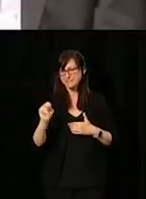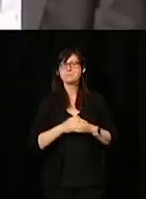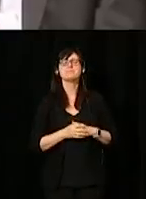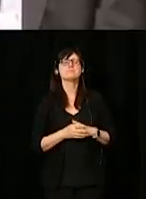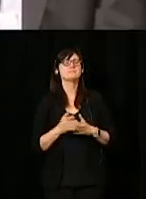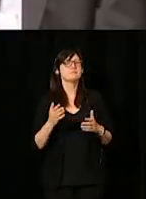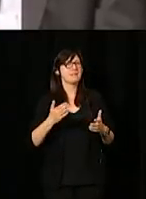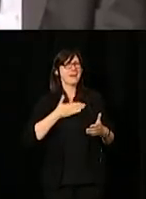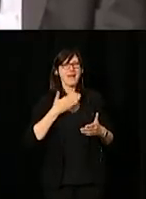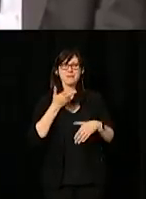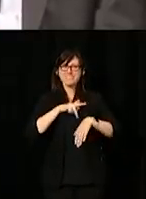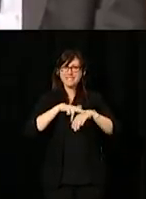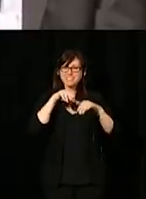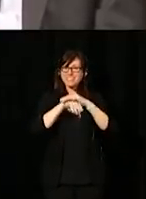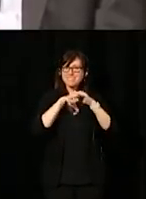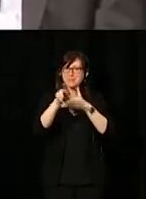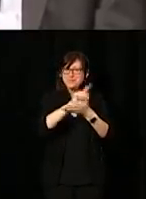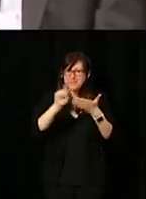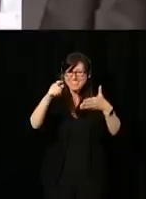Happy National AccessAbility Awareness Week.